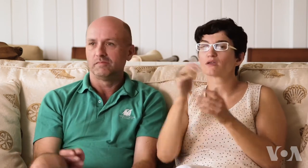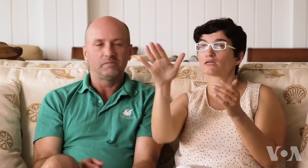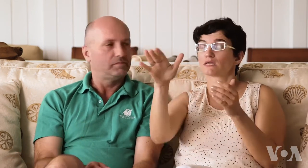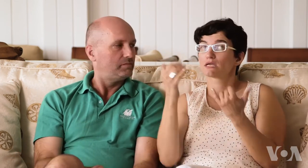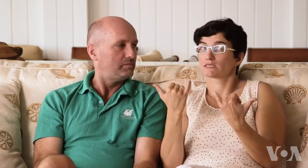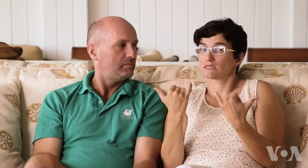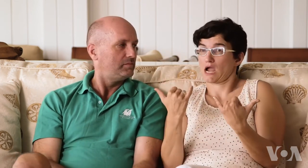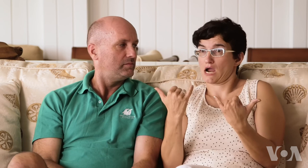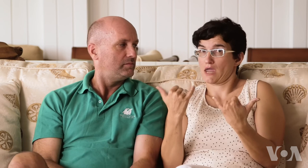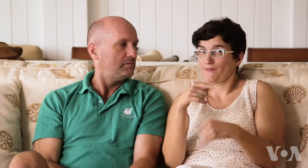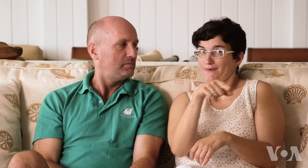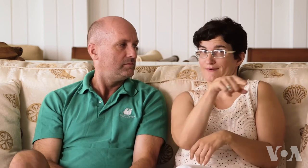There are some differences.